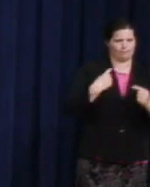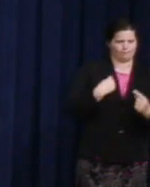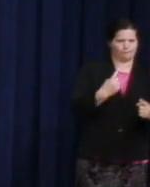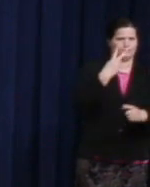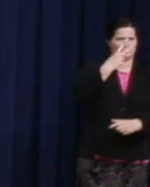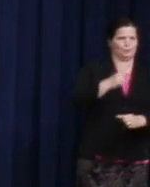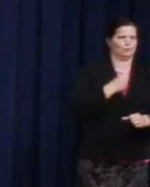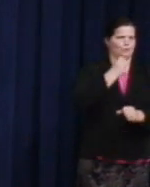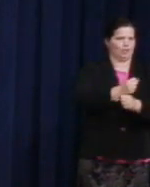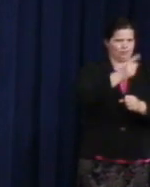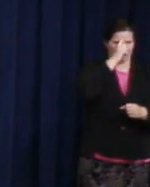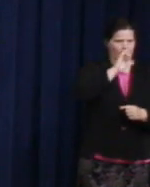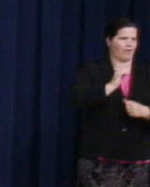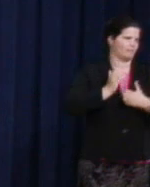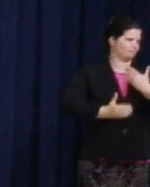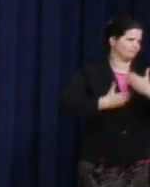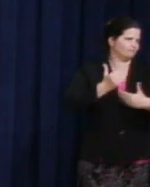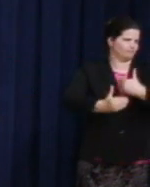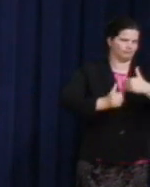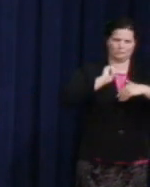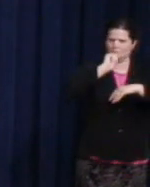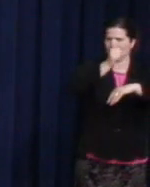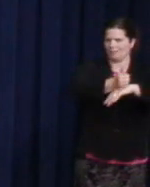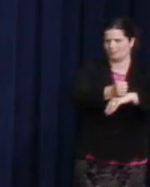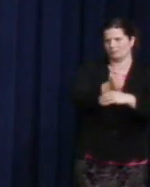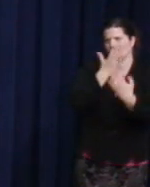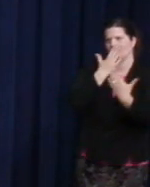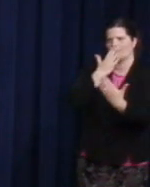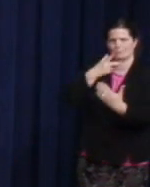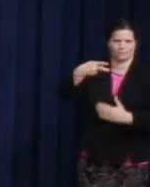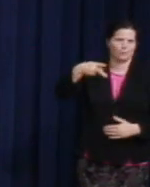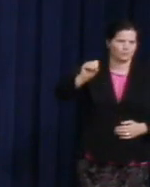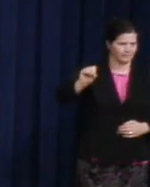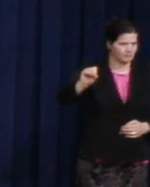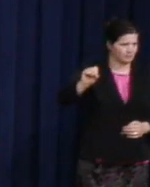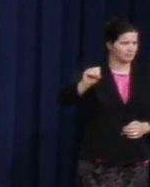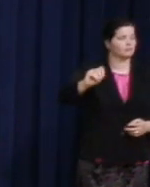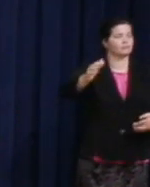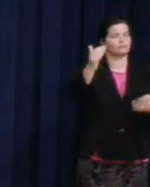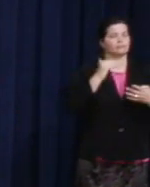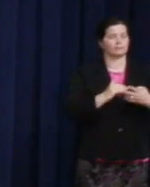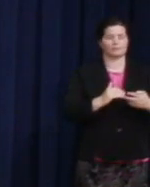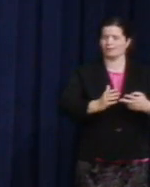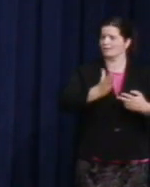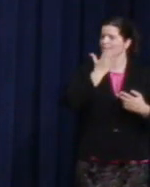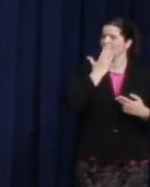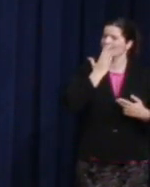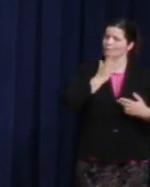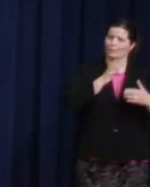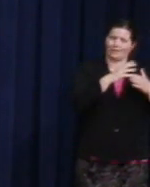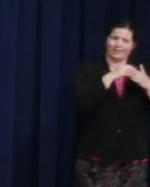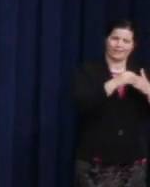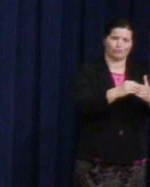with the stamp. And I also have to really give a huge shout out to the leadership and the vision behind the stamp,